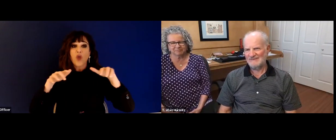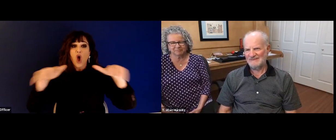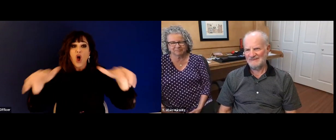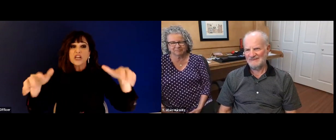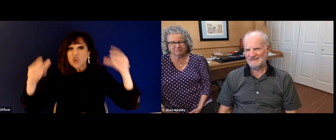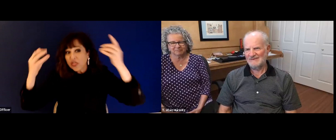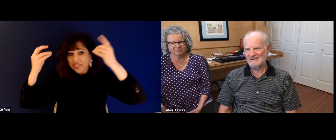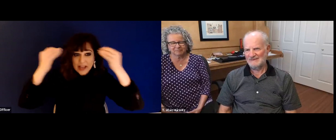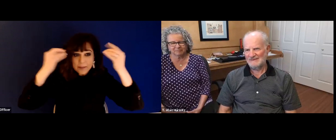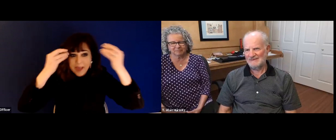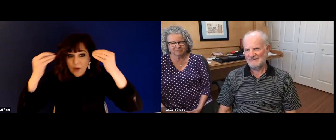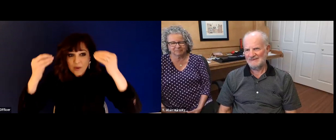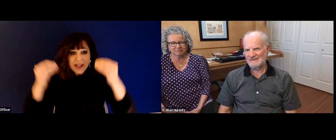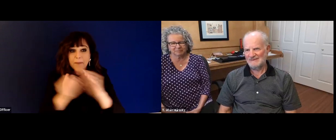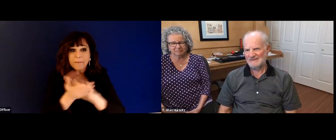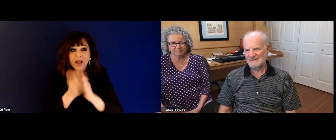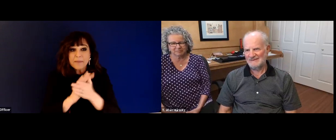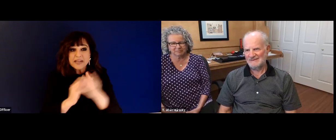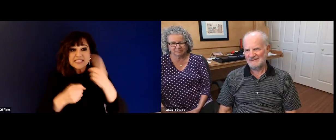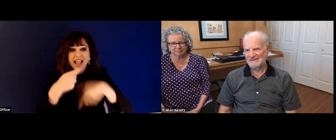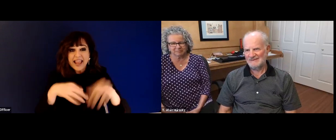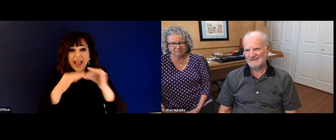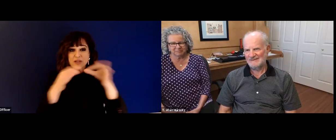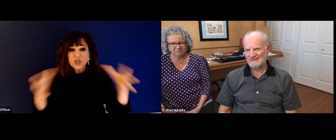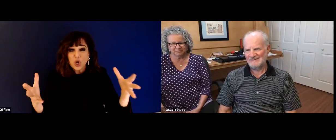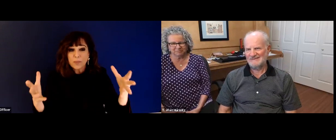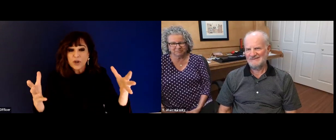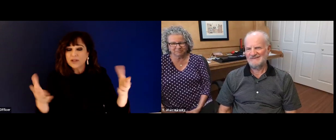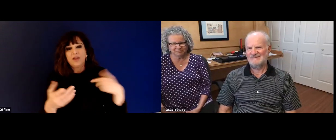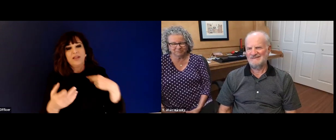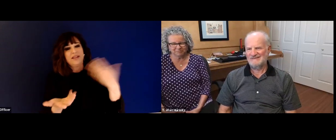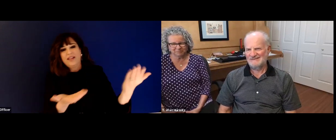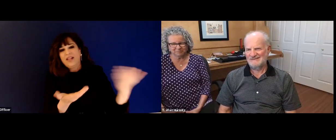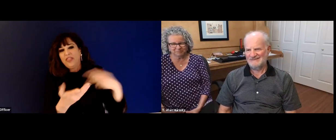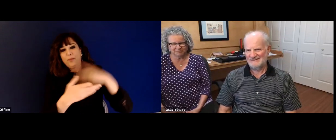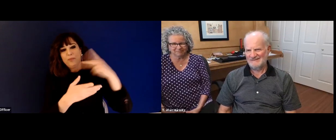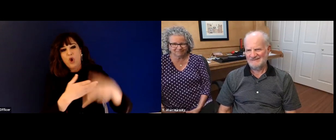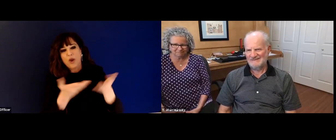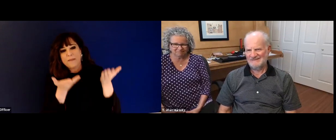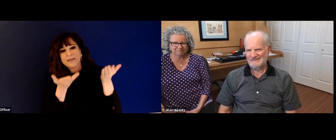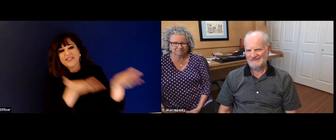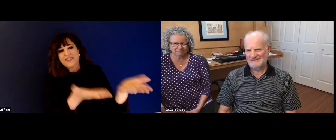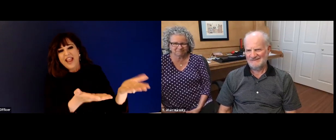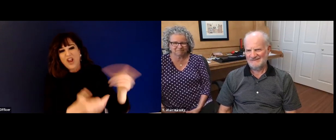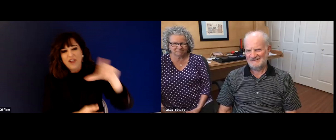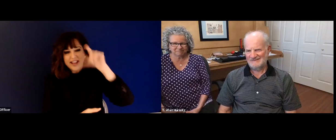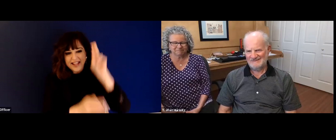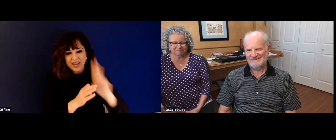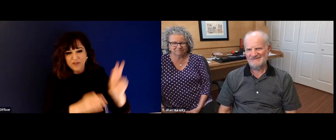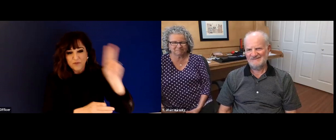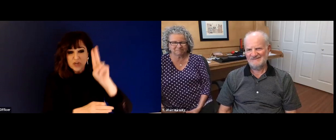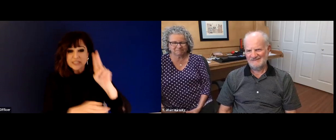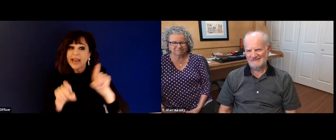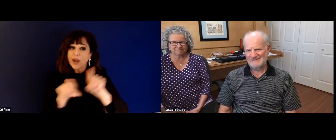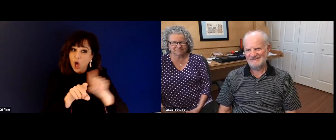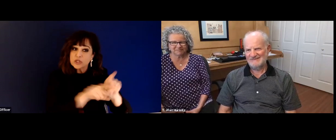already set up the interpreting program at Gallaudet University. So for those people who are thinking about becoming an